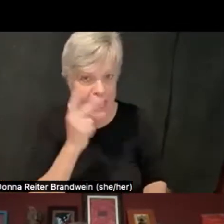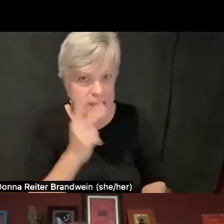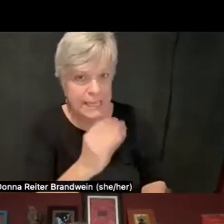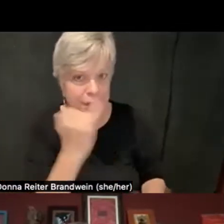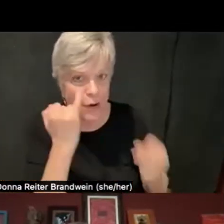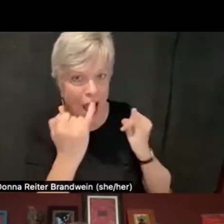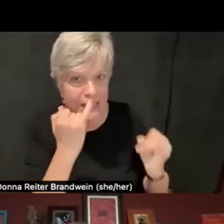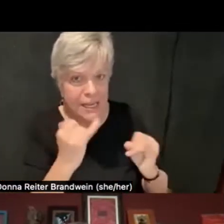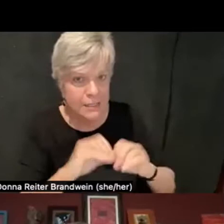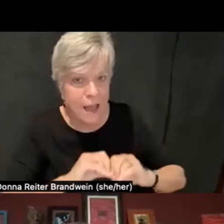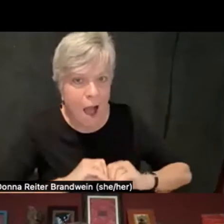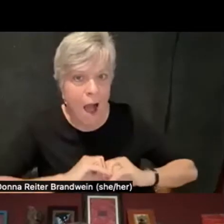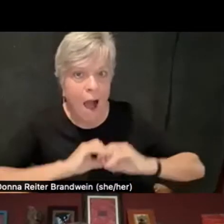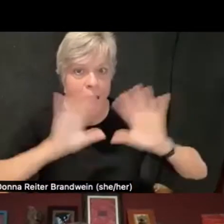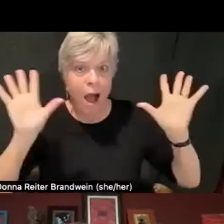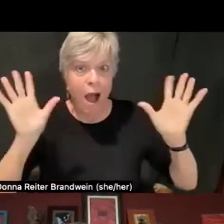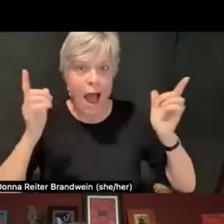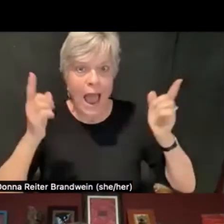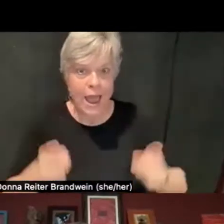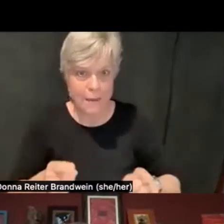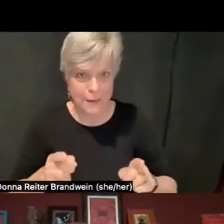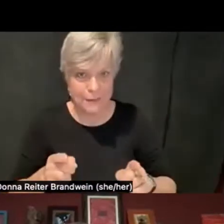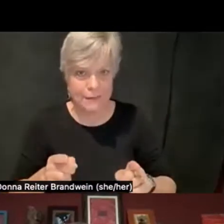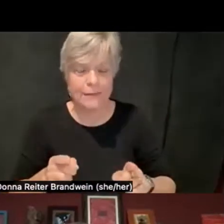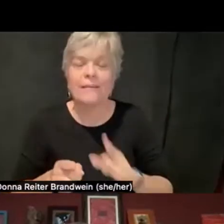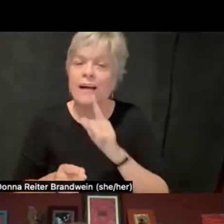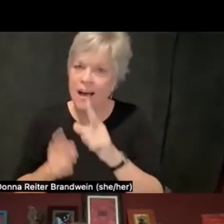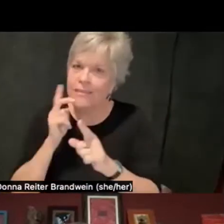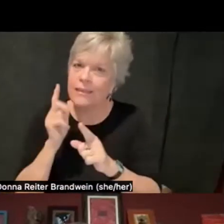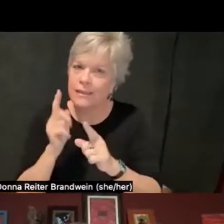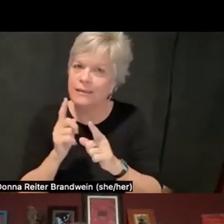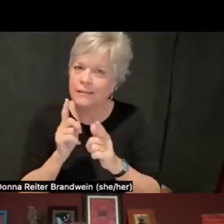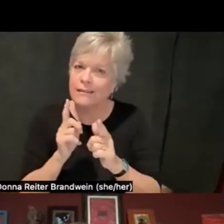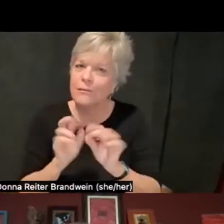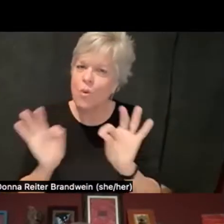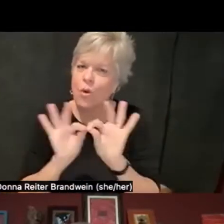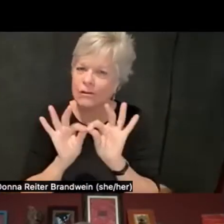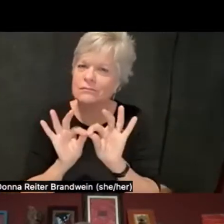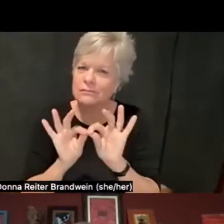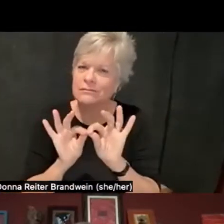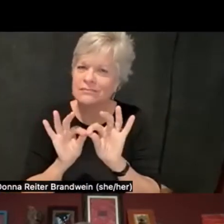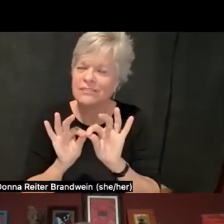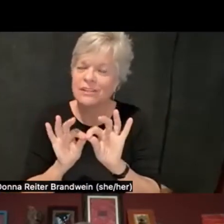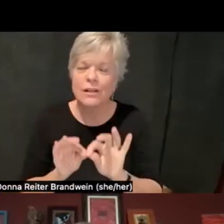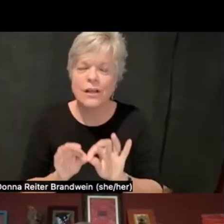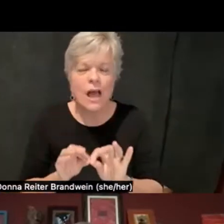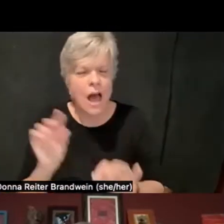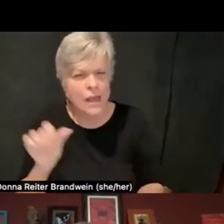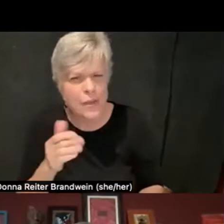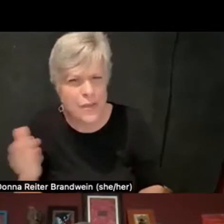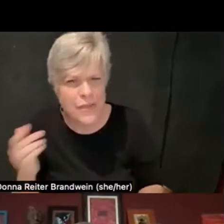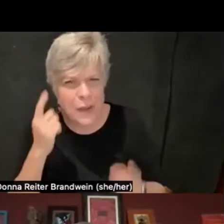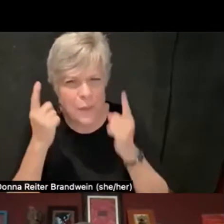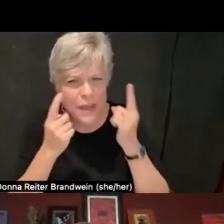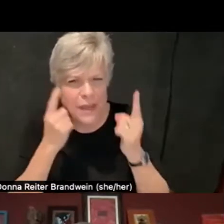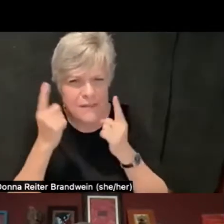So those would be some things that I think are important. Another thing that we've started to think a lot more about also